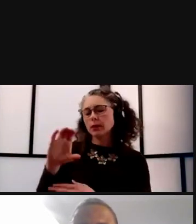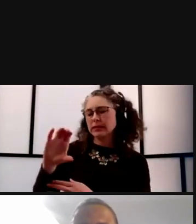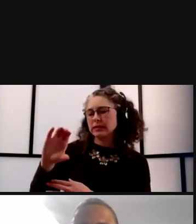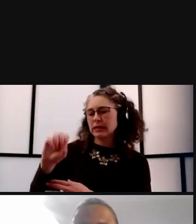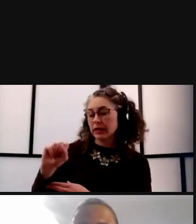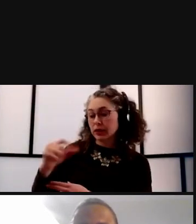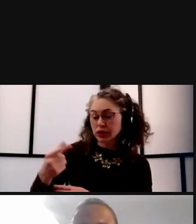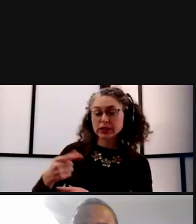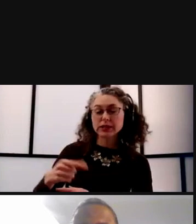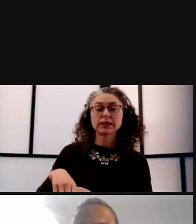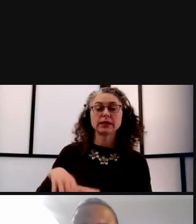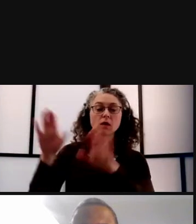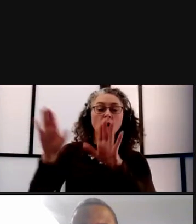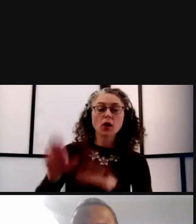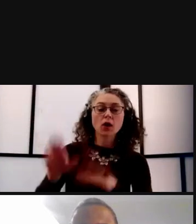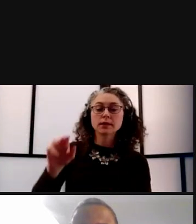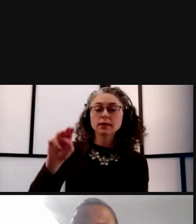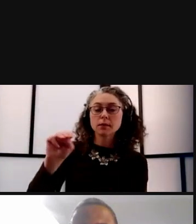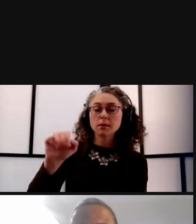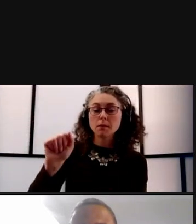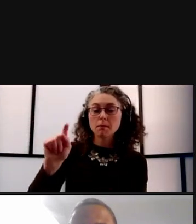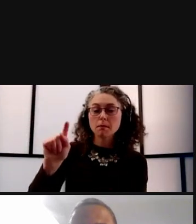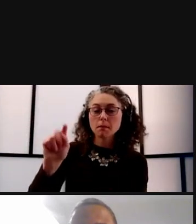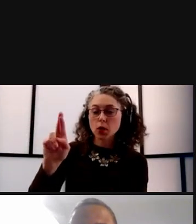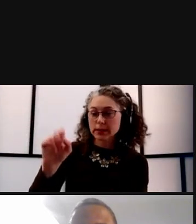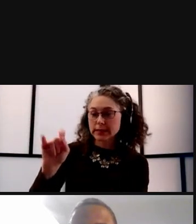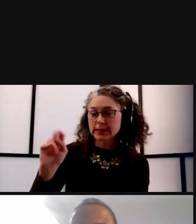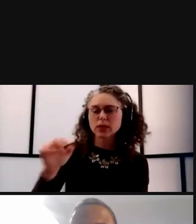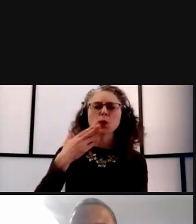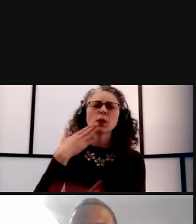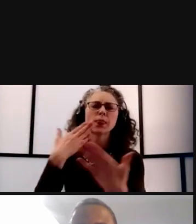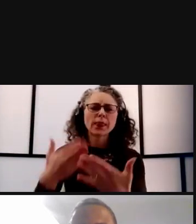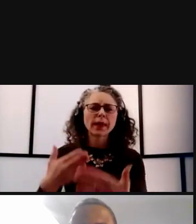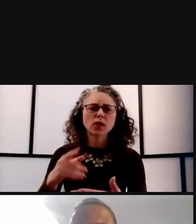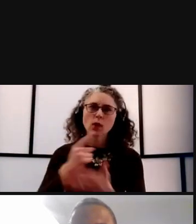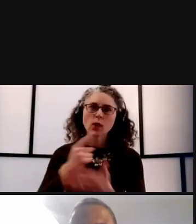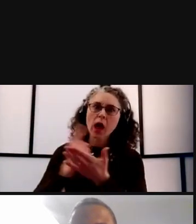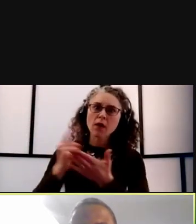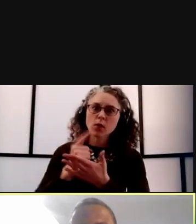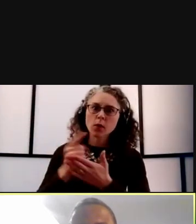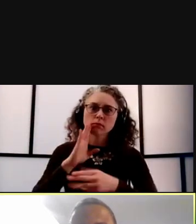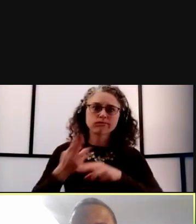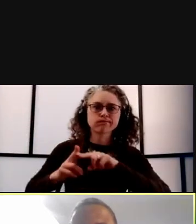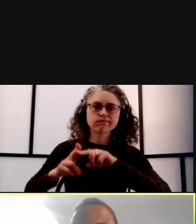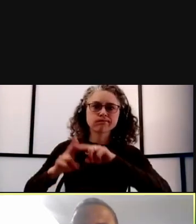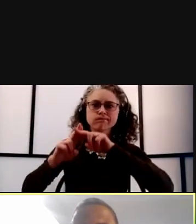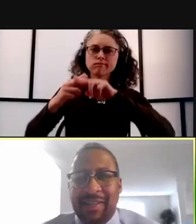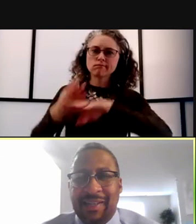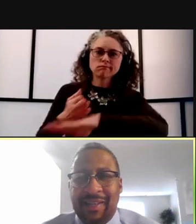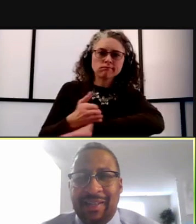week by week, I think it's getting better. Thank you. I'll leave you with that uplifting message